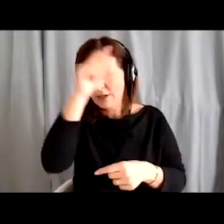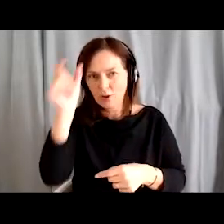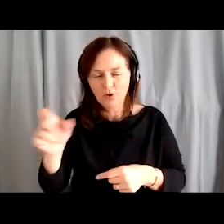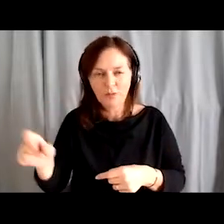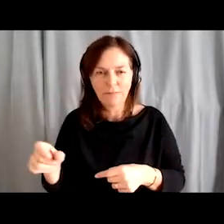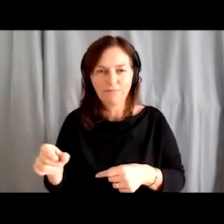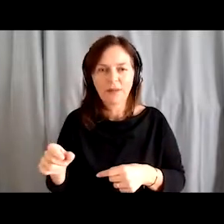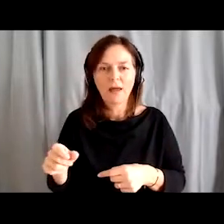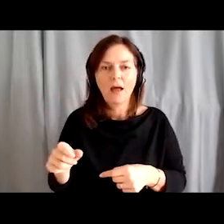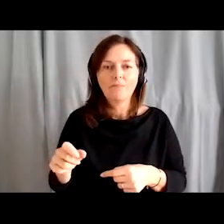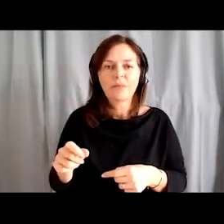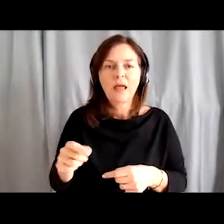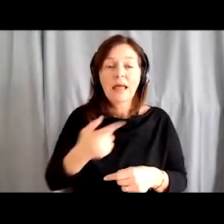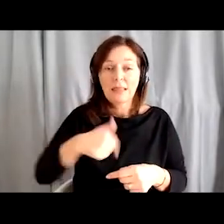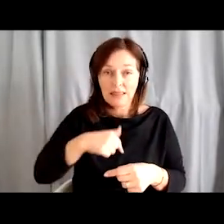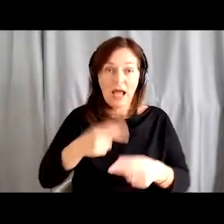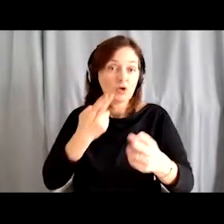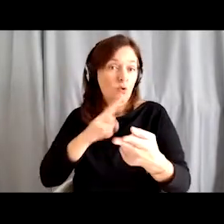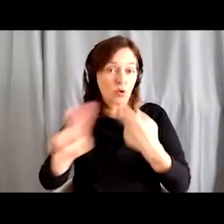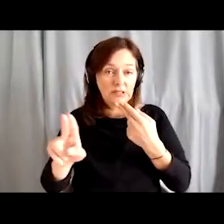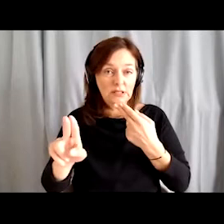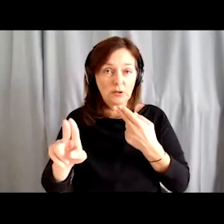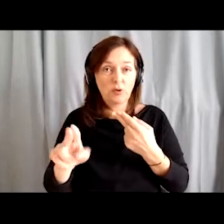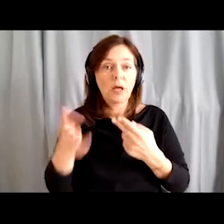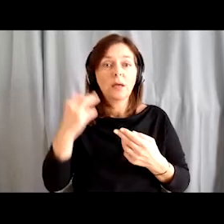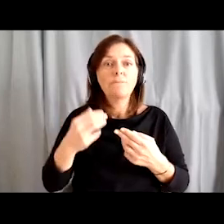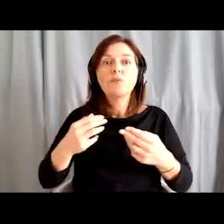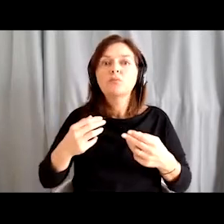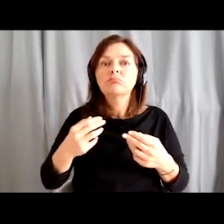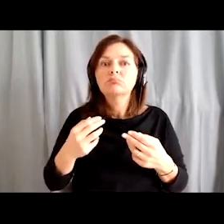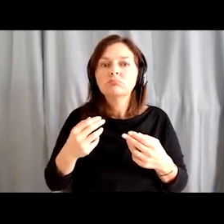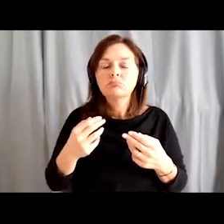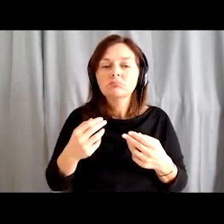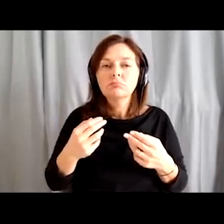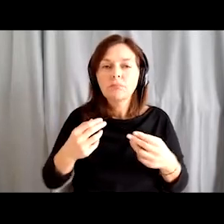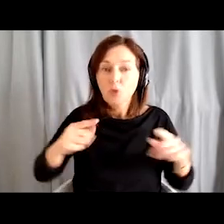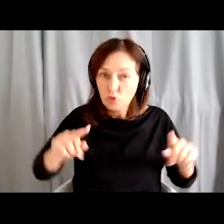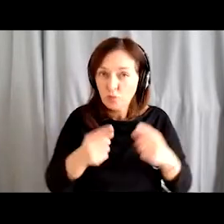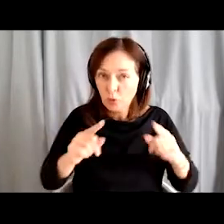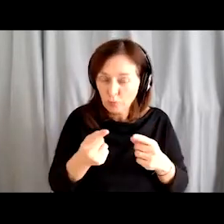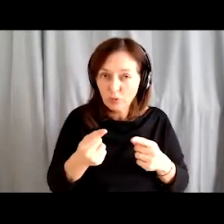for intergenerational coexistence, we carried out the first Intergenerational Learning Week at adult education